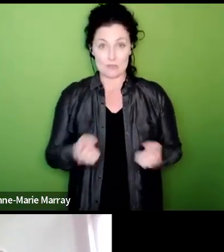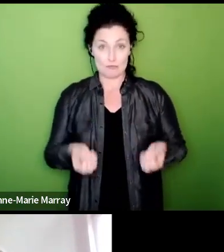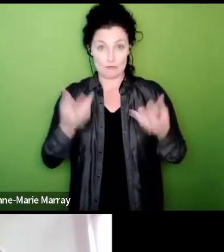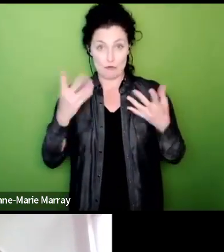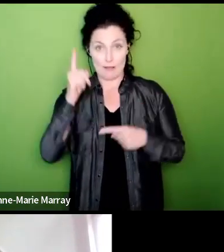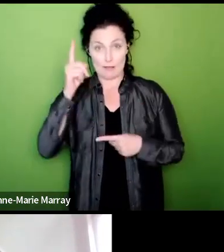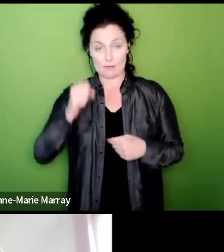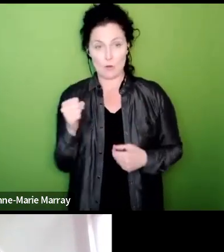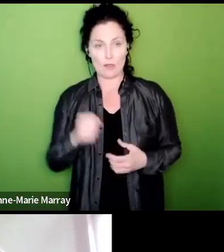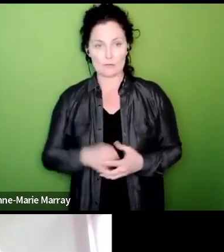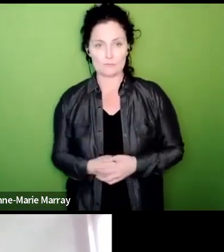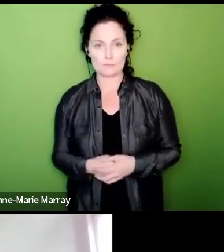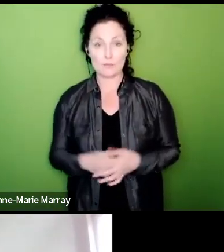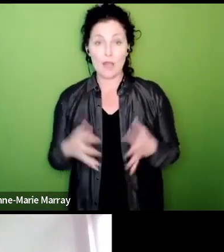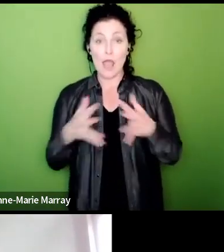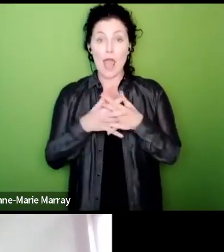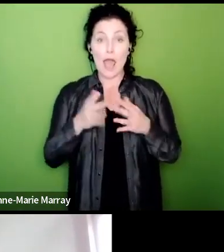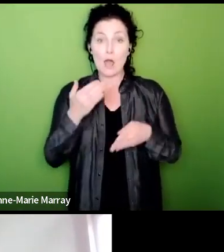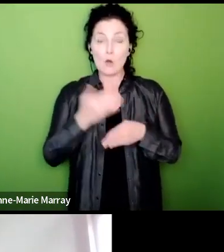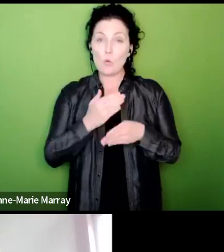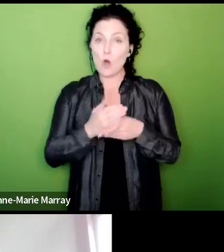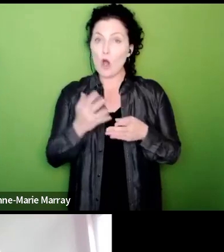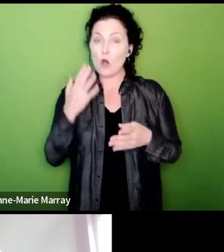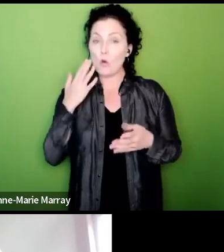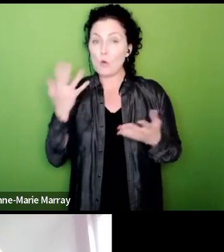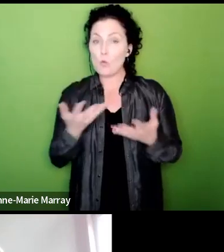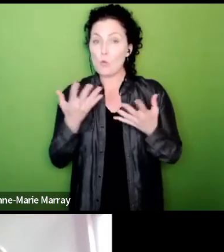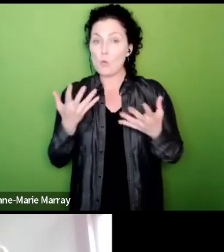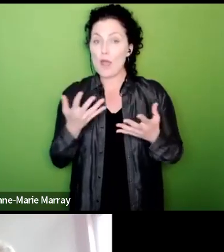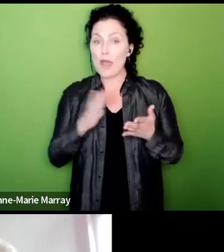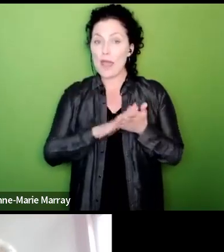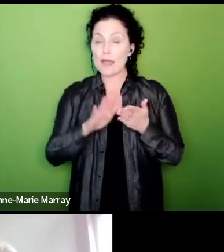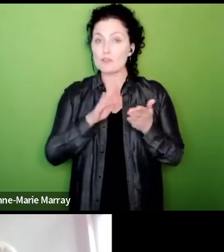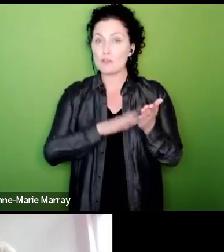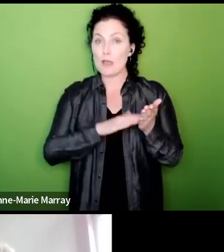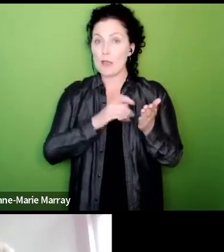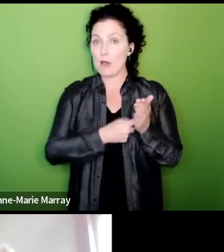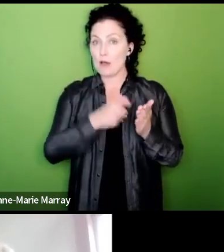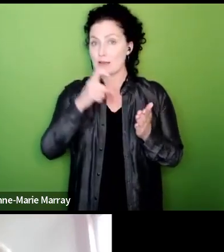HMRC for example didn't meet the threshold but Scotland did so much I don't know if you want